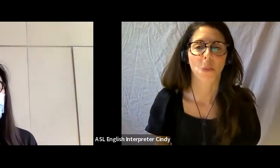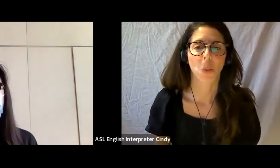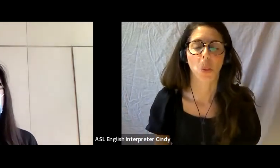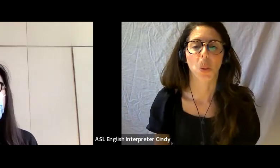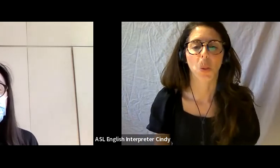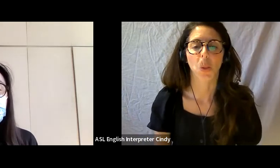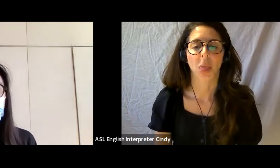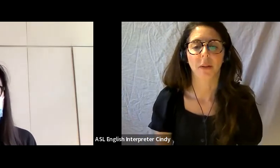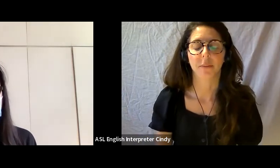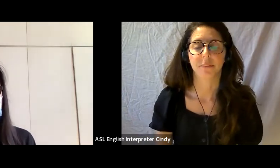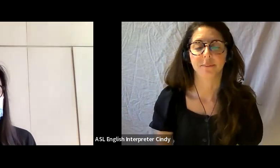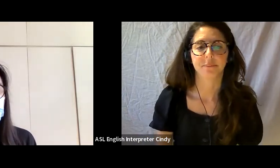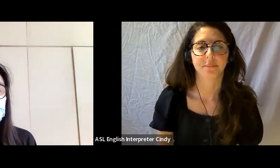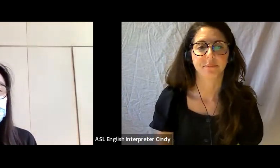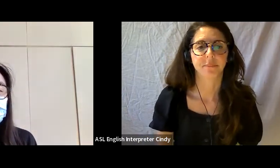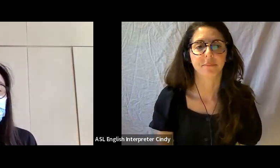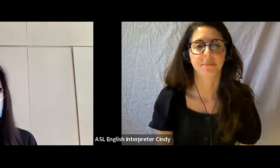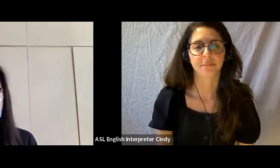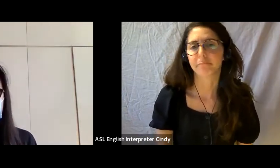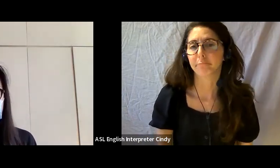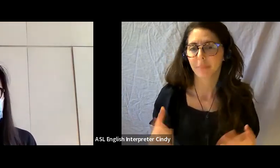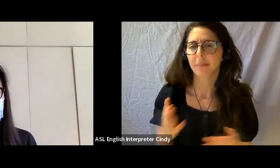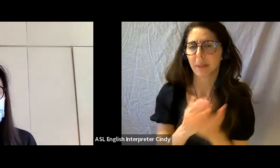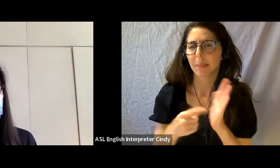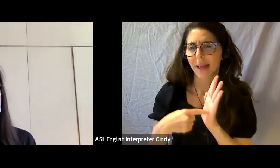So those were some examples of the shows we've had